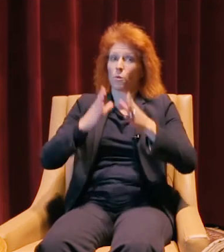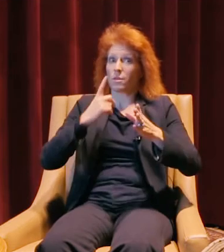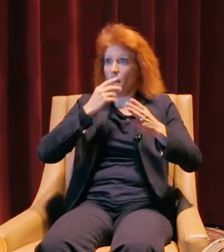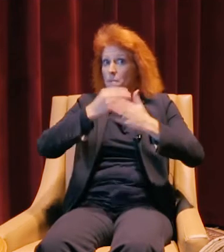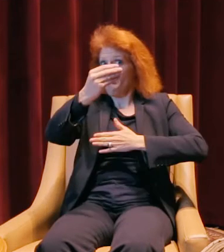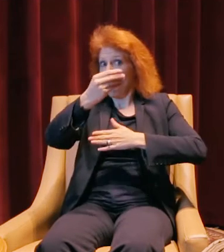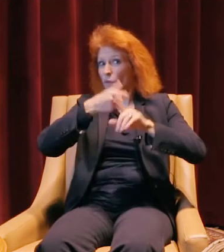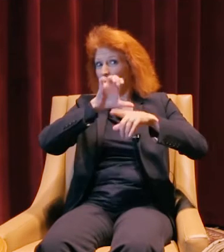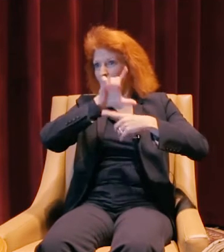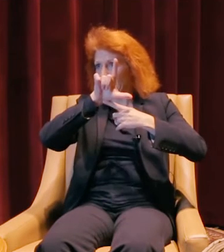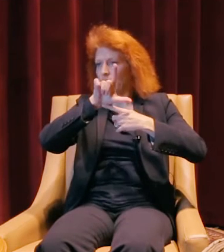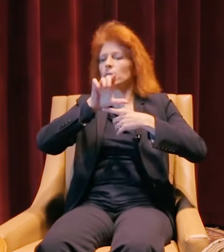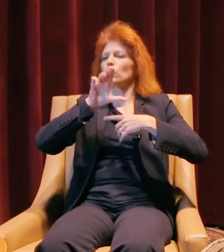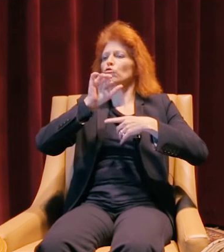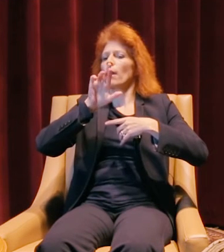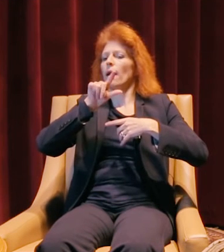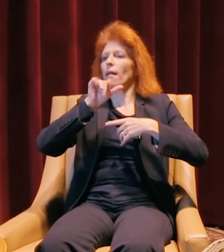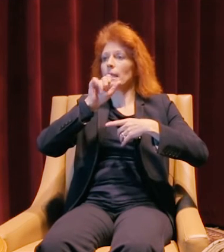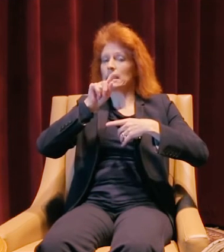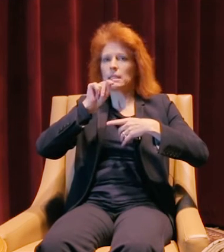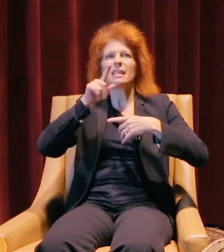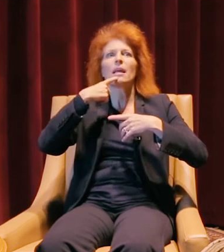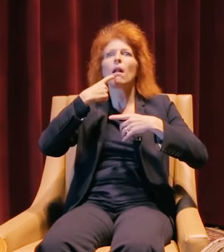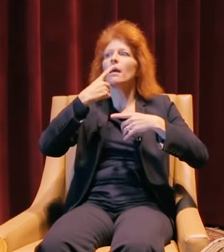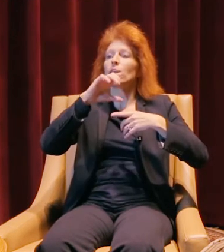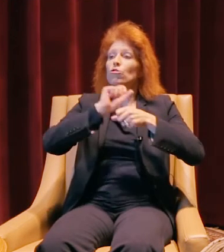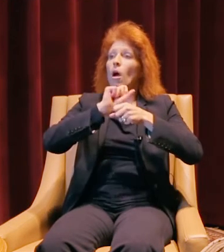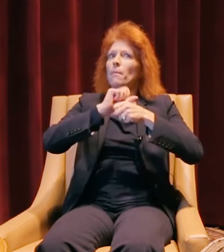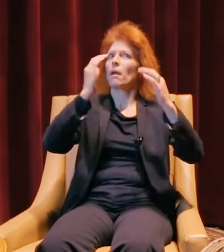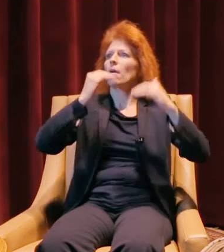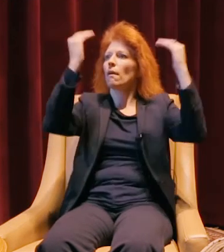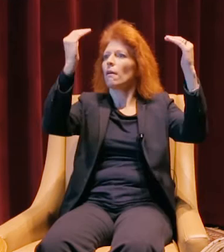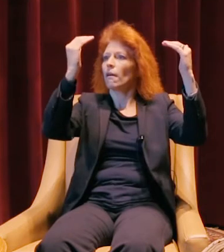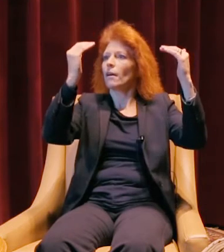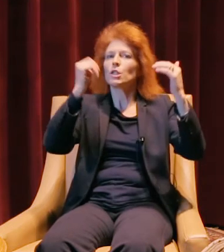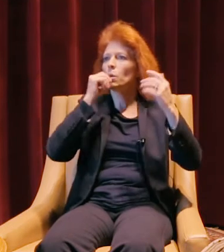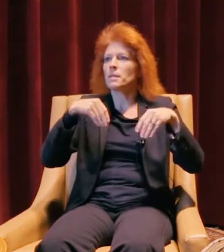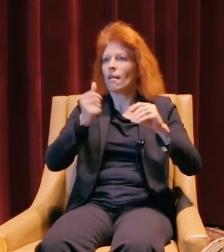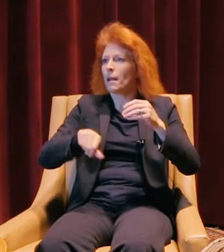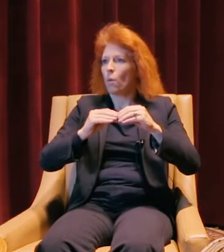to see if we could get some more. He said that he got promoted at his primary job, and wasn't gonna be selling 'em anymore.